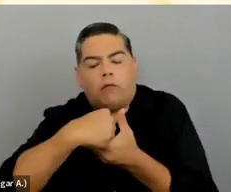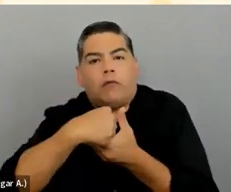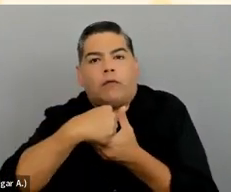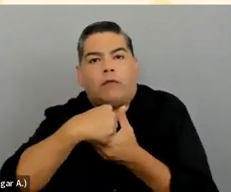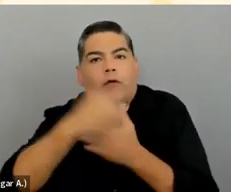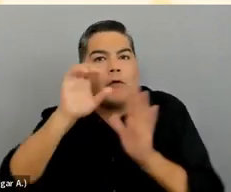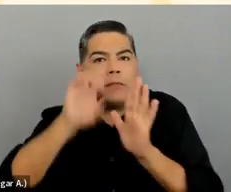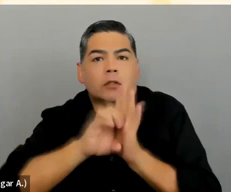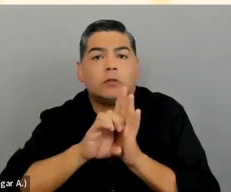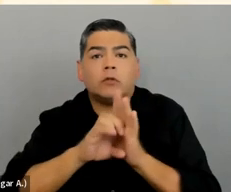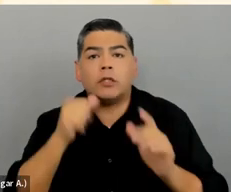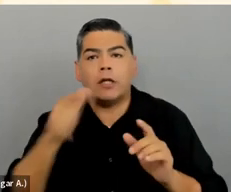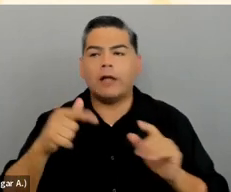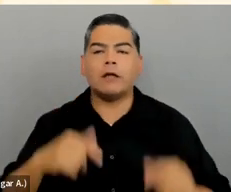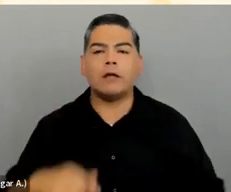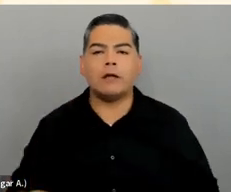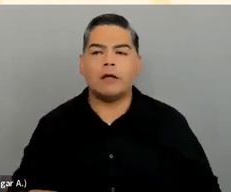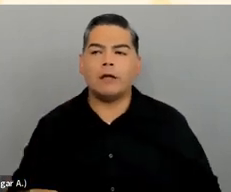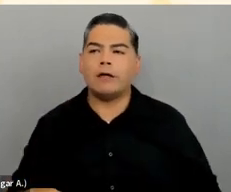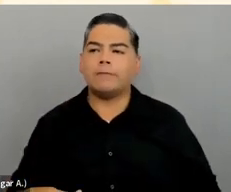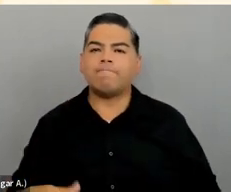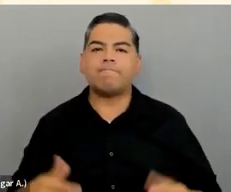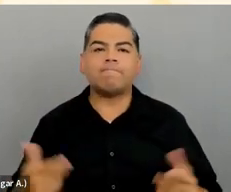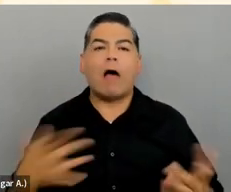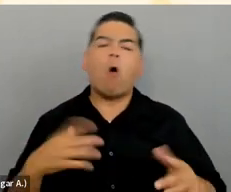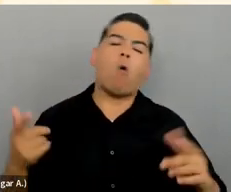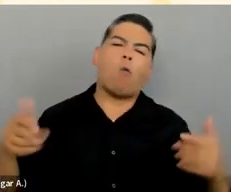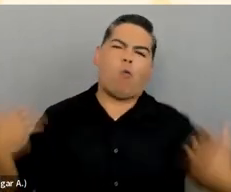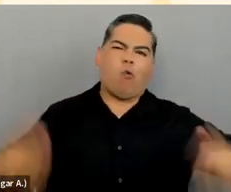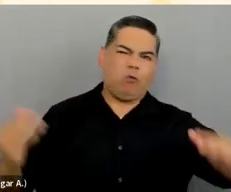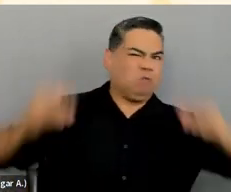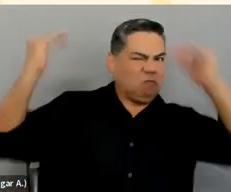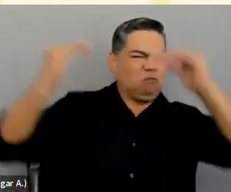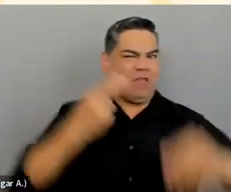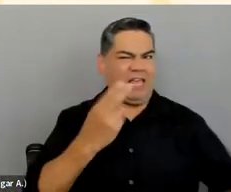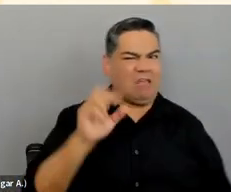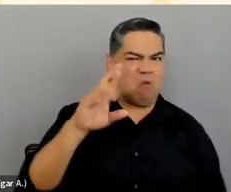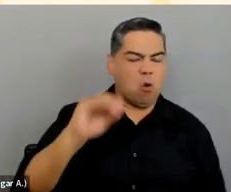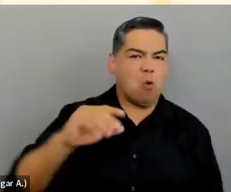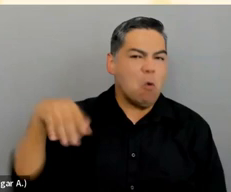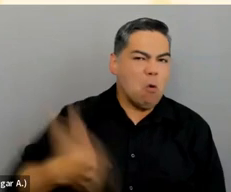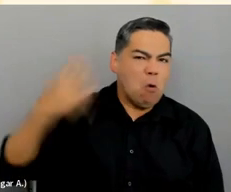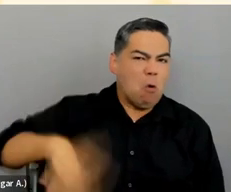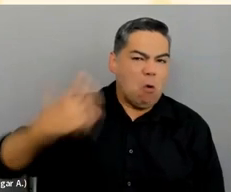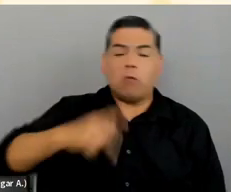without turning it into a hero. The other thing to think about is this whole concept